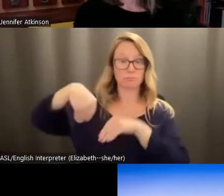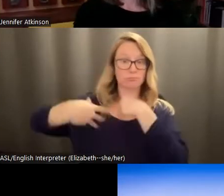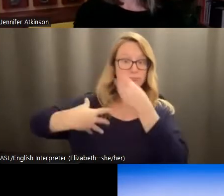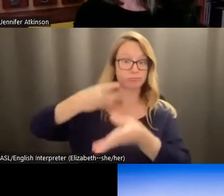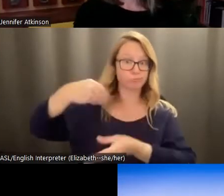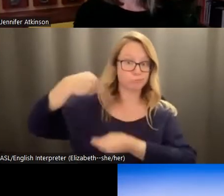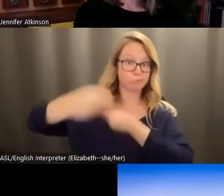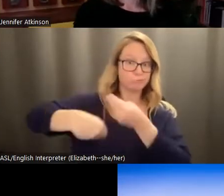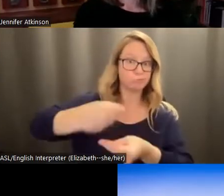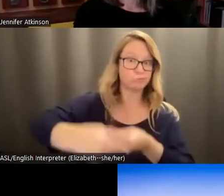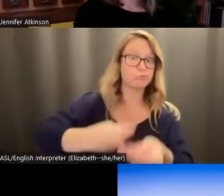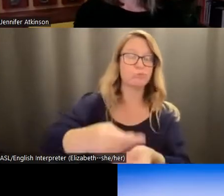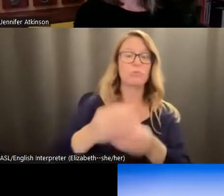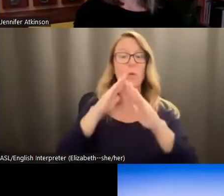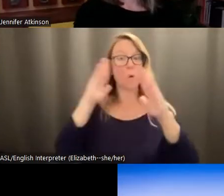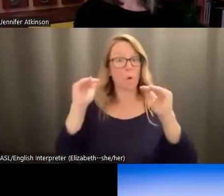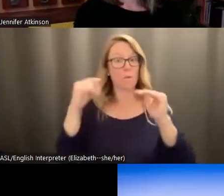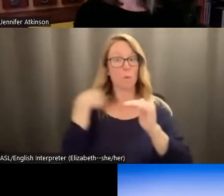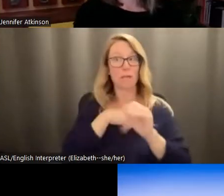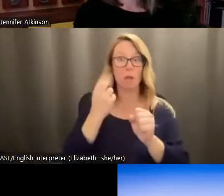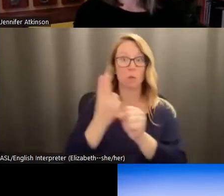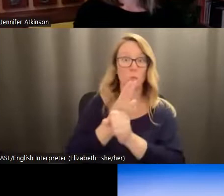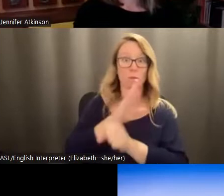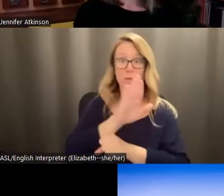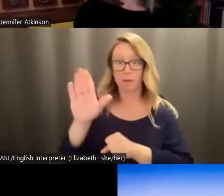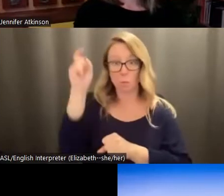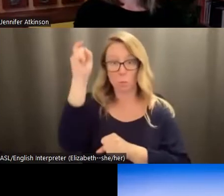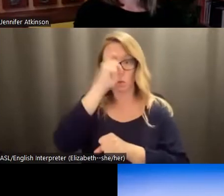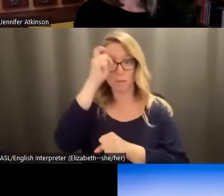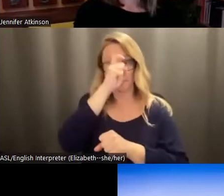us and hopefully we can utilize that wisdom as we continue to